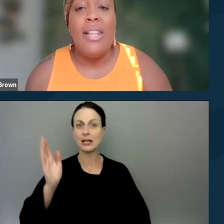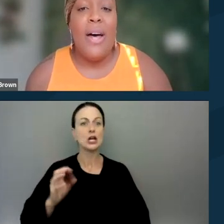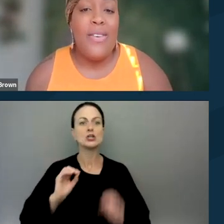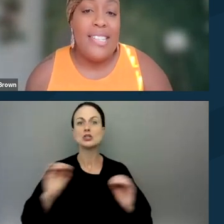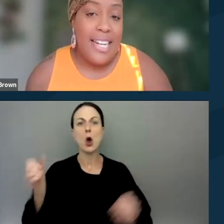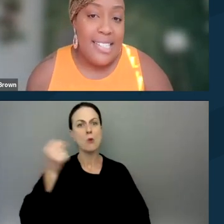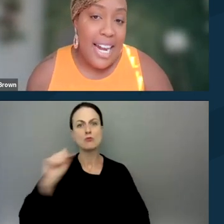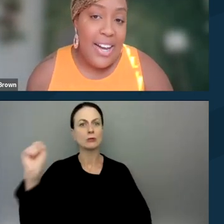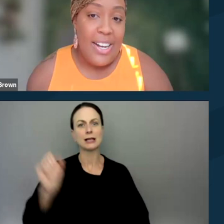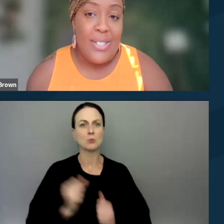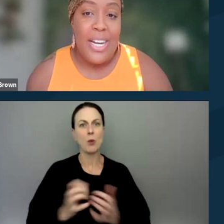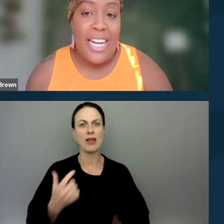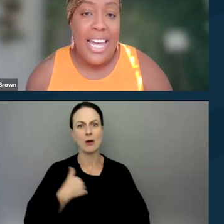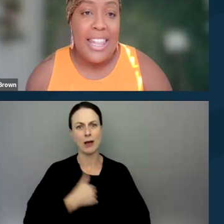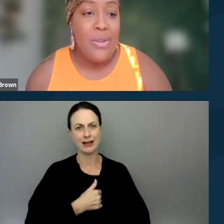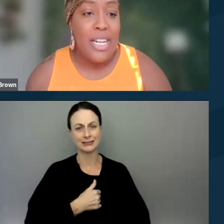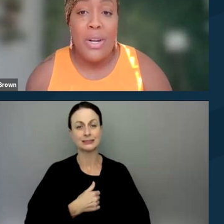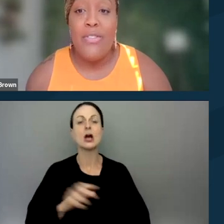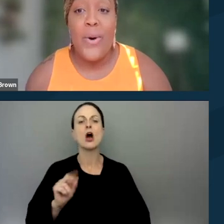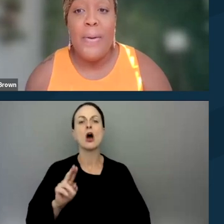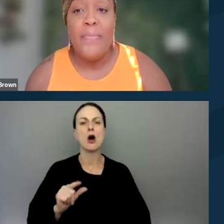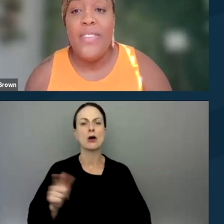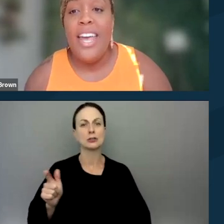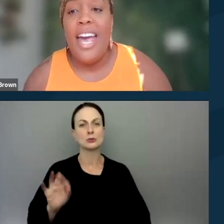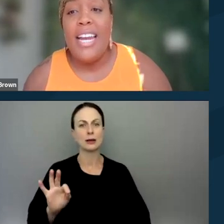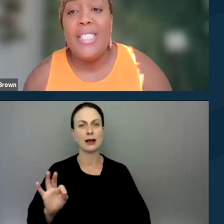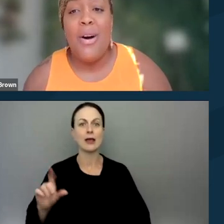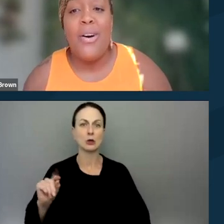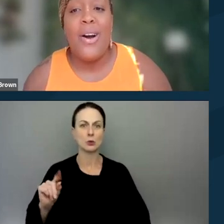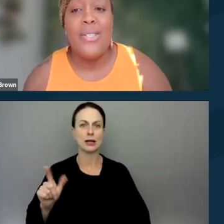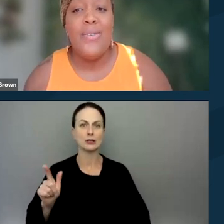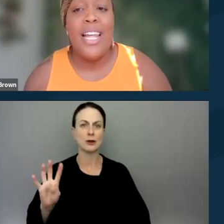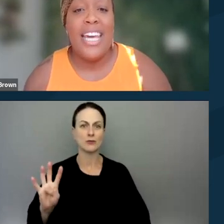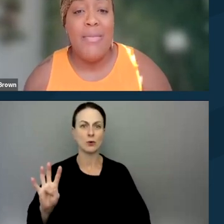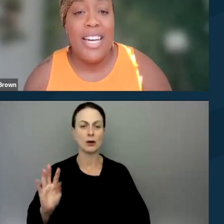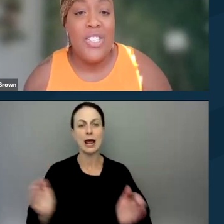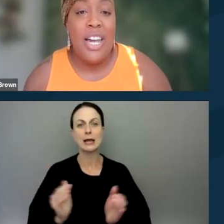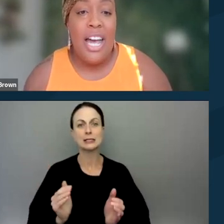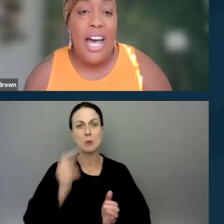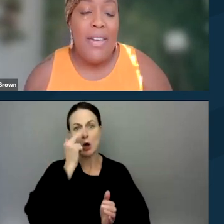along with today's date, August 29th, 2024, and a small cartoon-like image